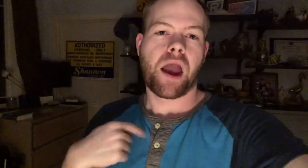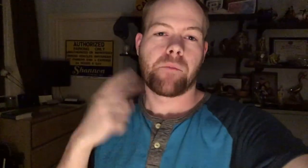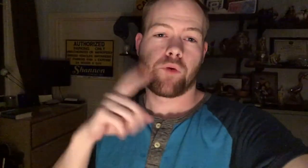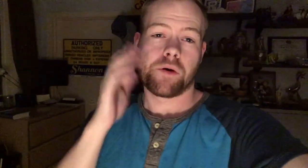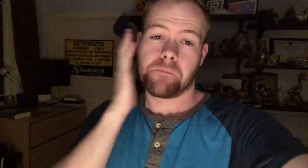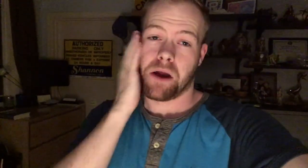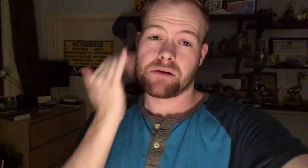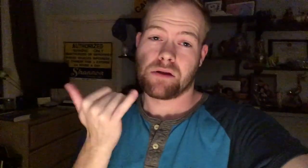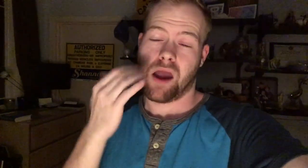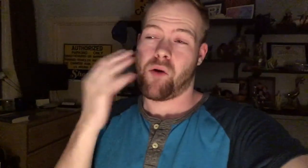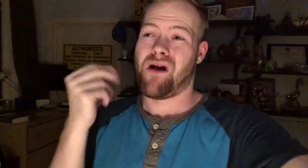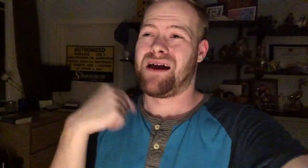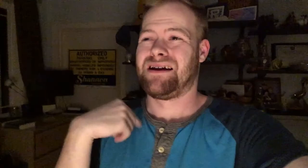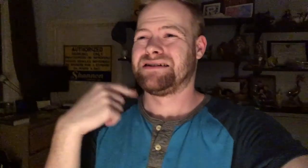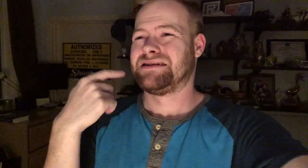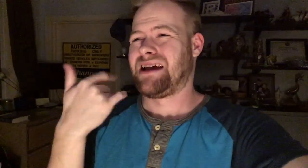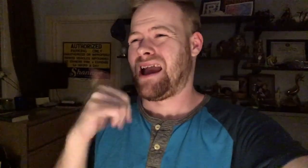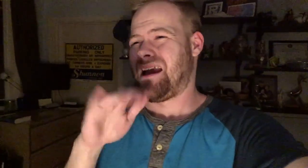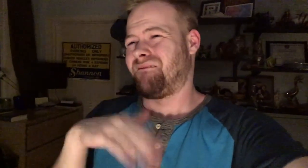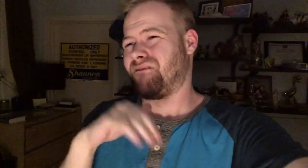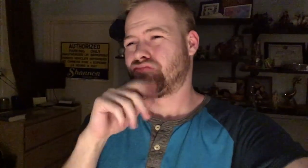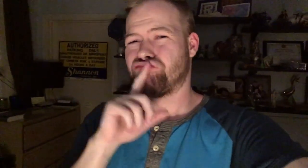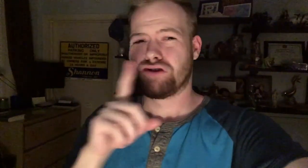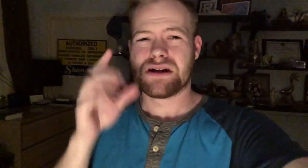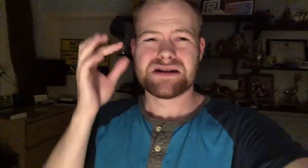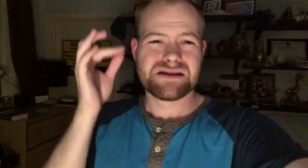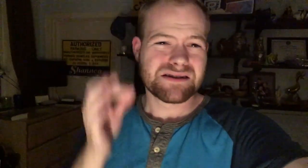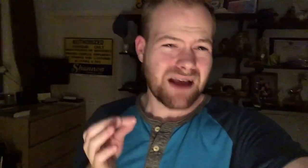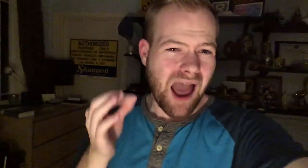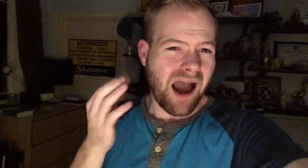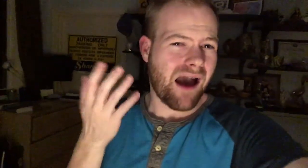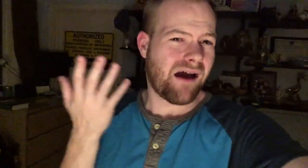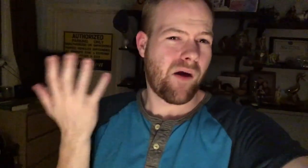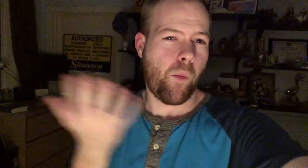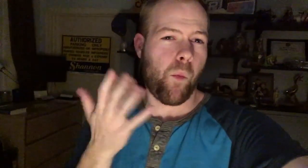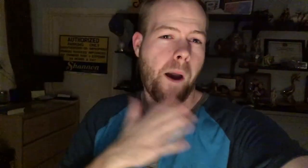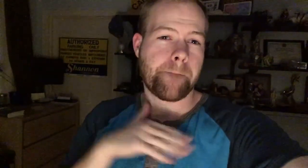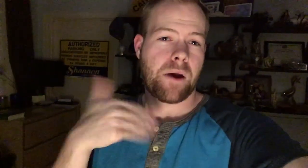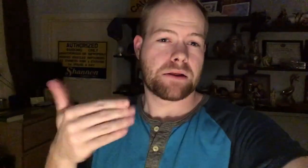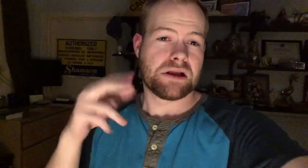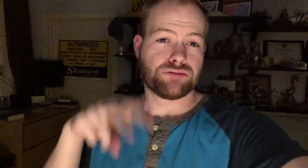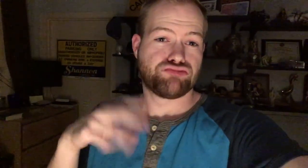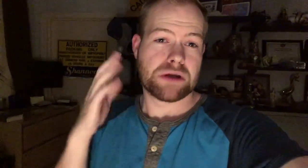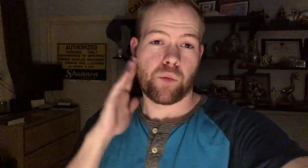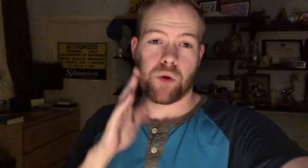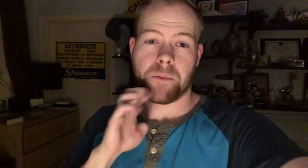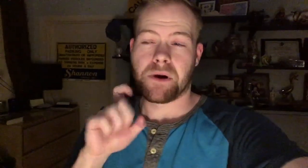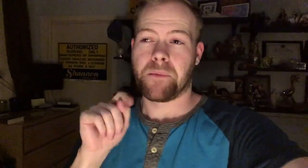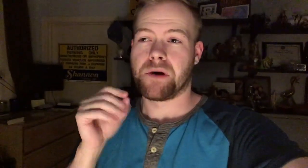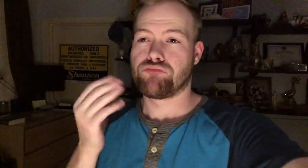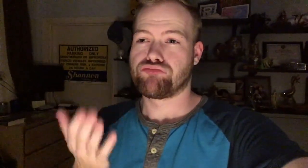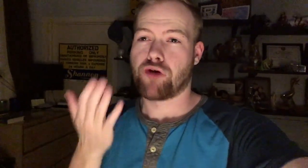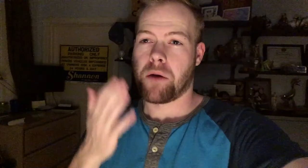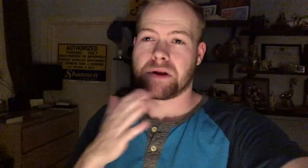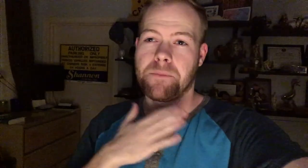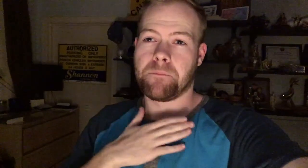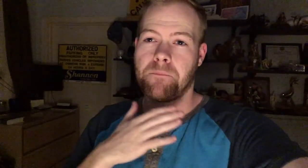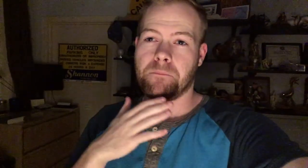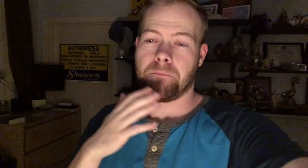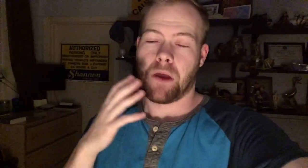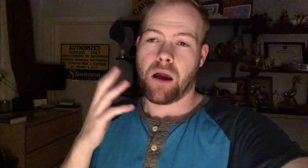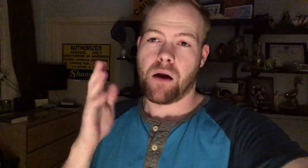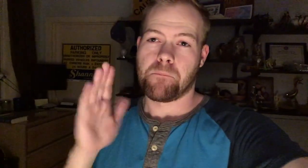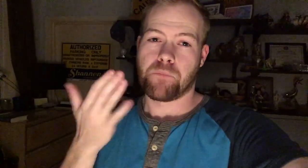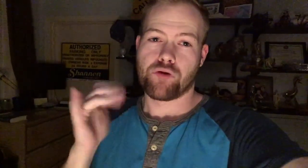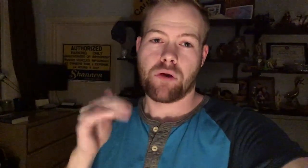I'm going to bed now, and I still haven't really decided what my next read will be, but probably my book that